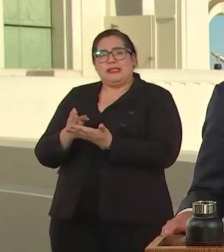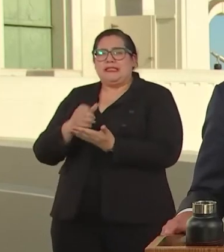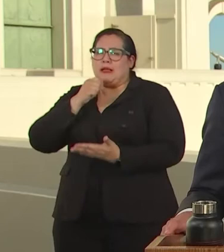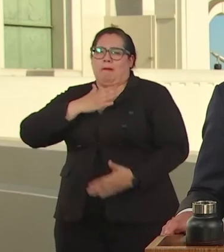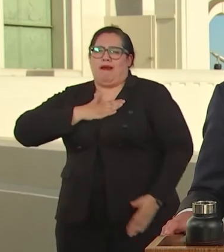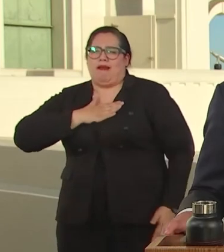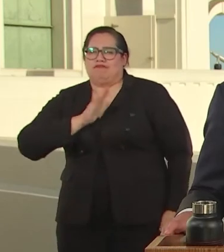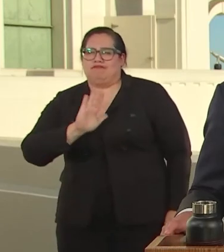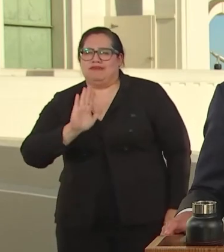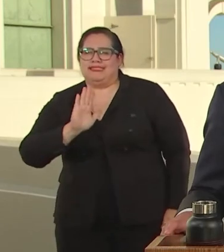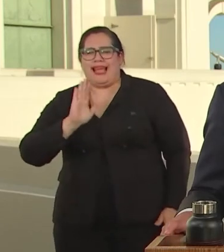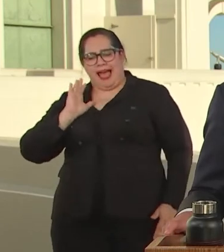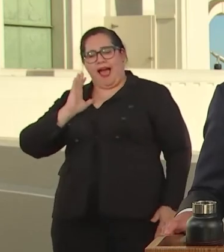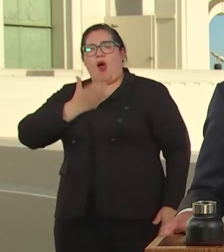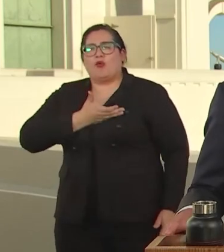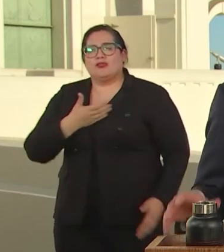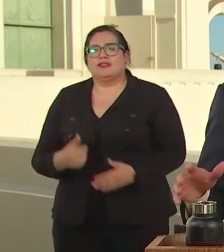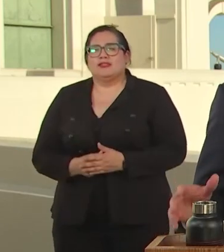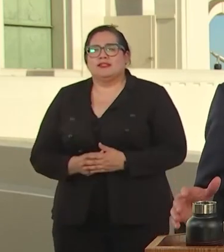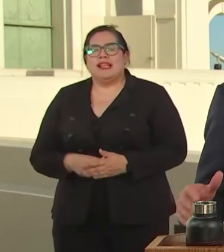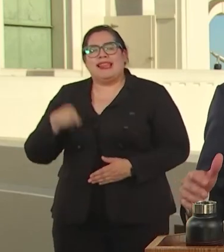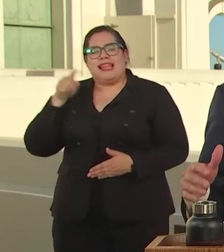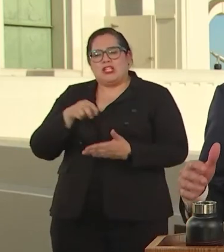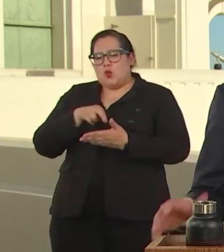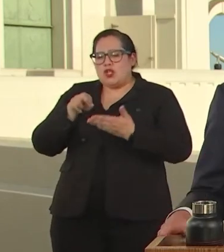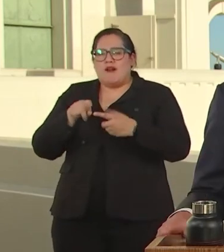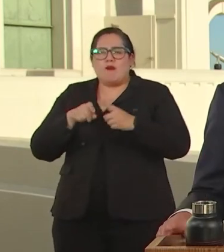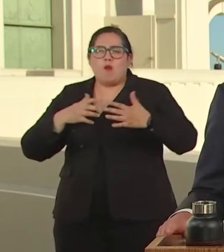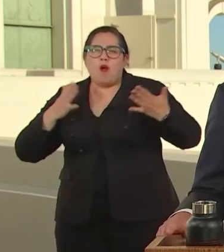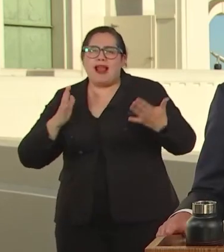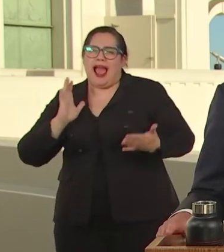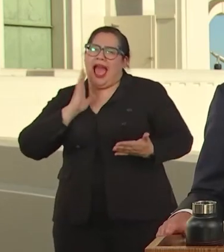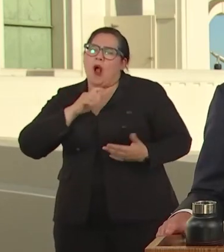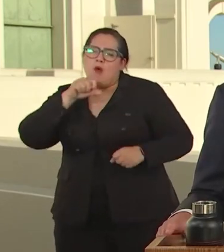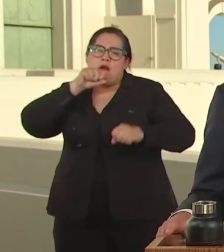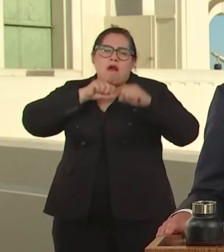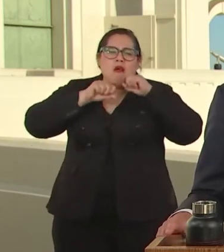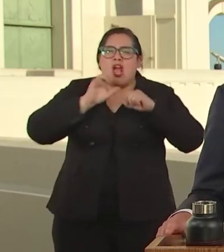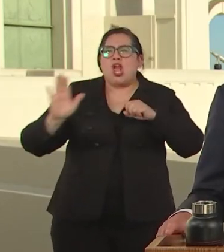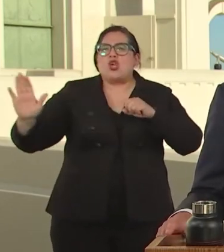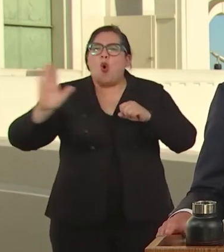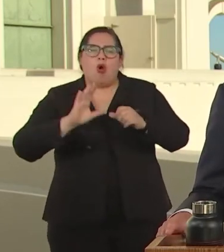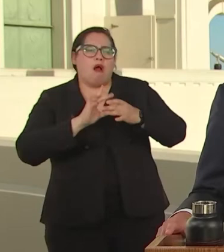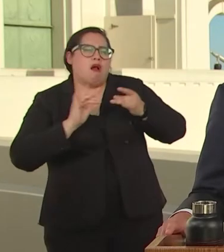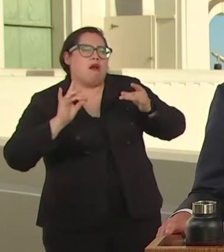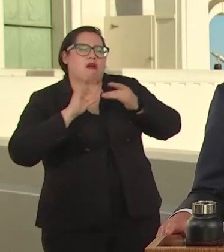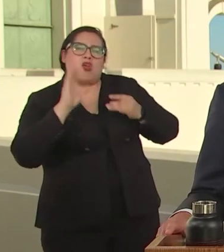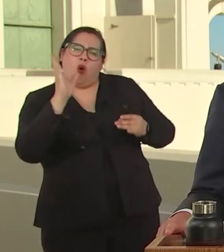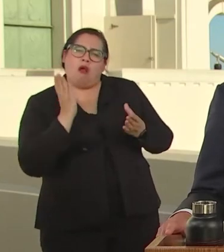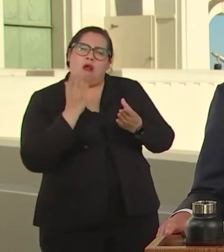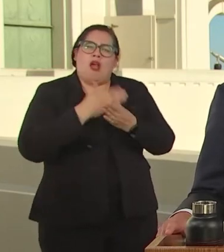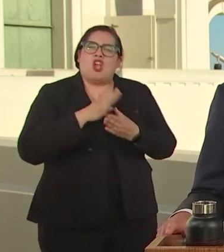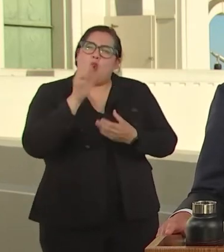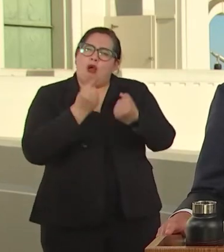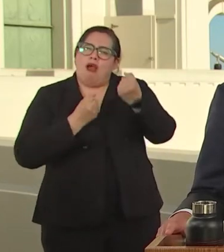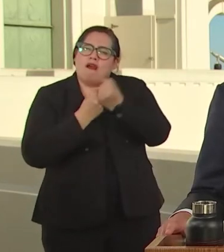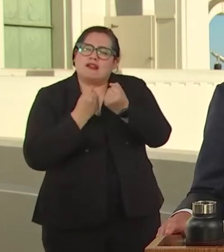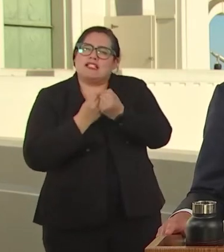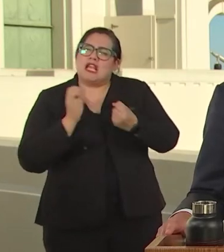IT'S THE RESULT OF OUR TRIALS AND YOUR TESTIMONY, THE PRODUCT OF YOUR ADVOCACY AND OUR